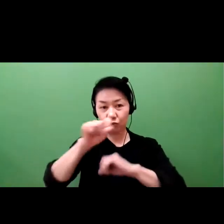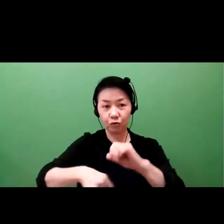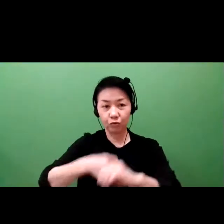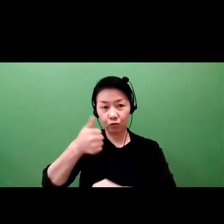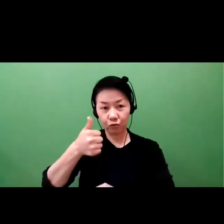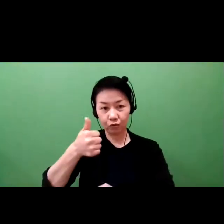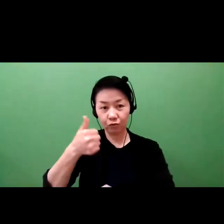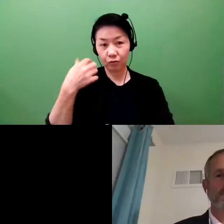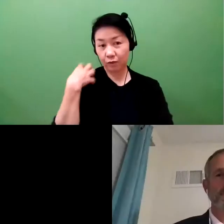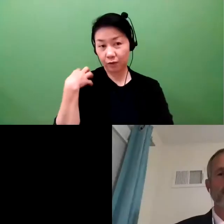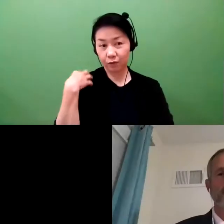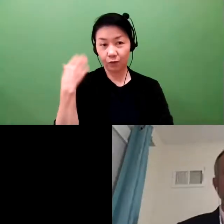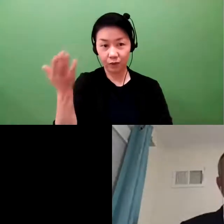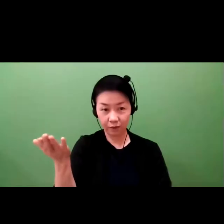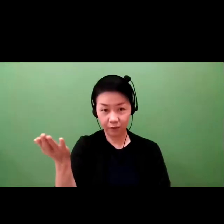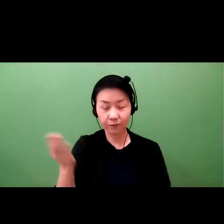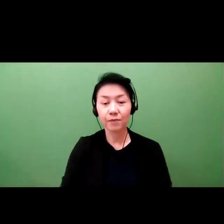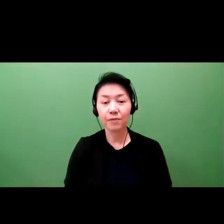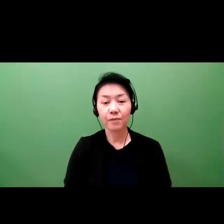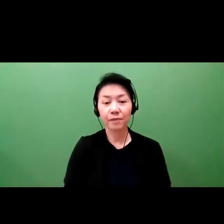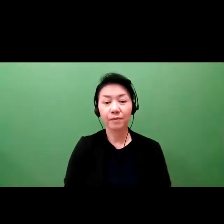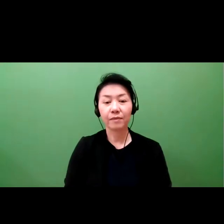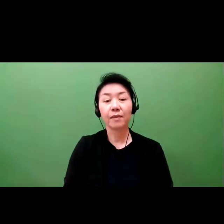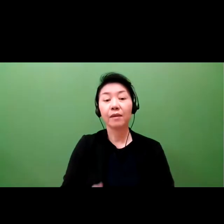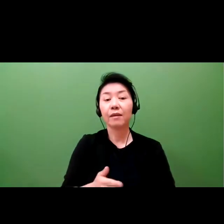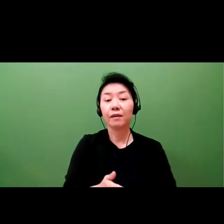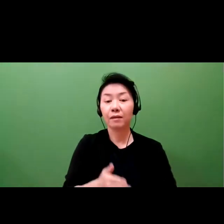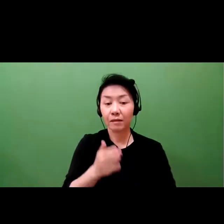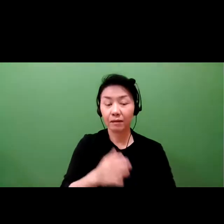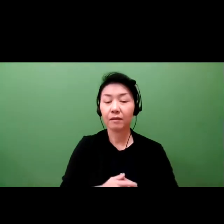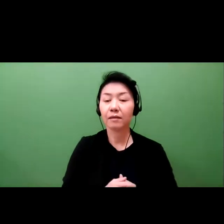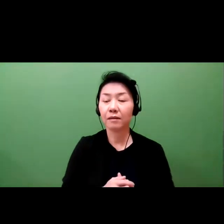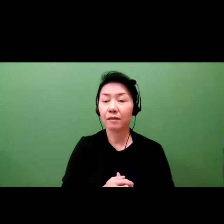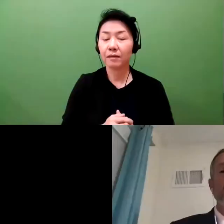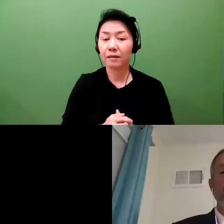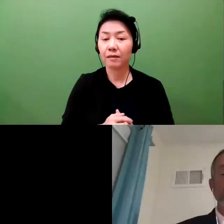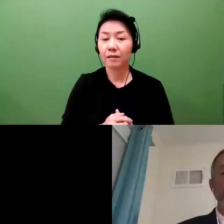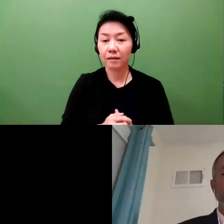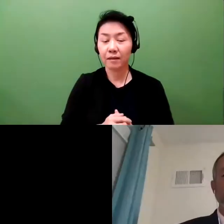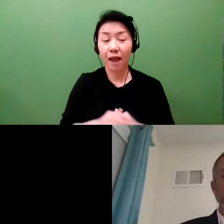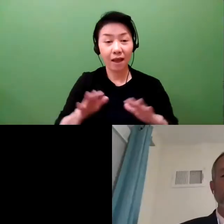Thank you. Honored and a pleasure to be here. Good morning, everyone there.